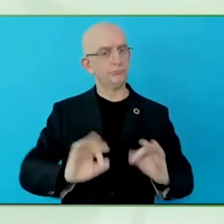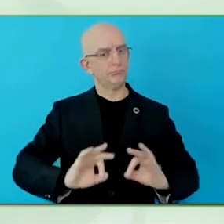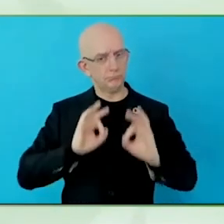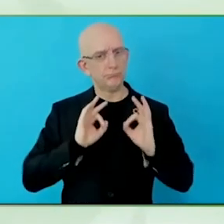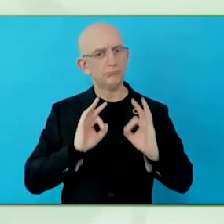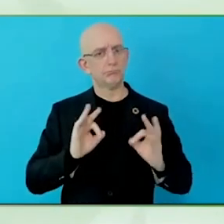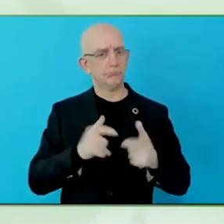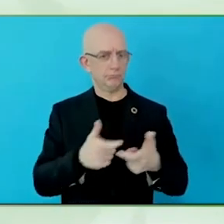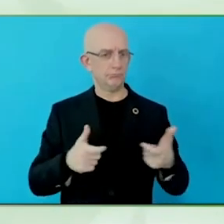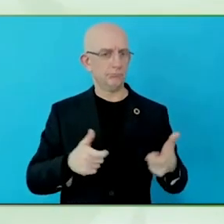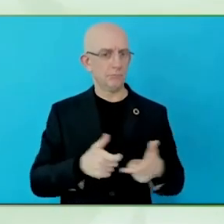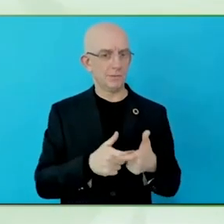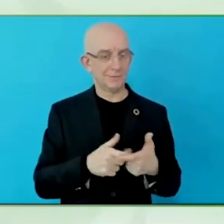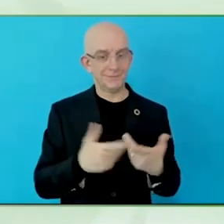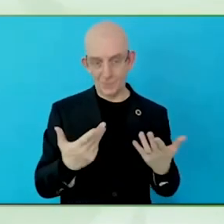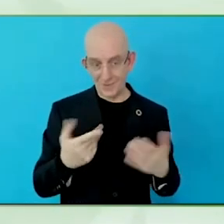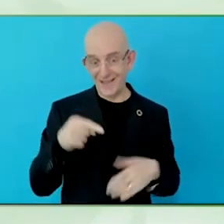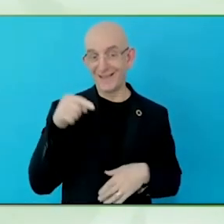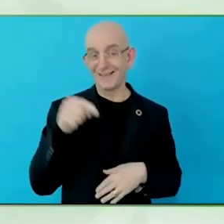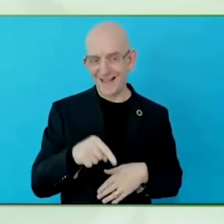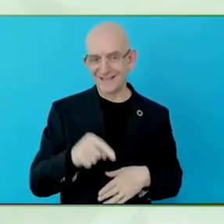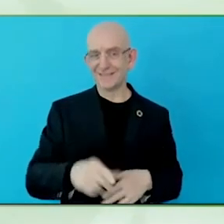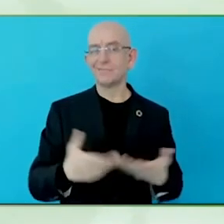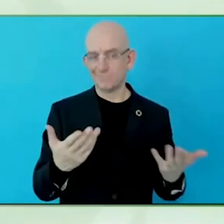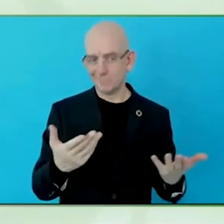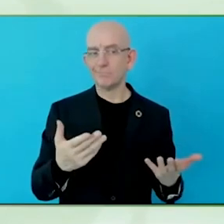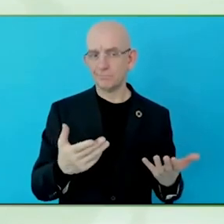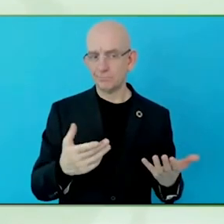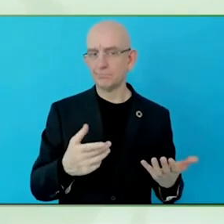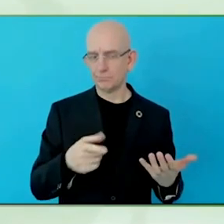Sorry, I think this is a hugely important topic.